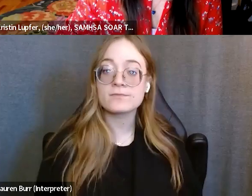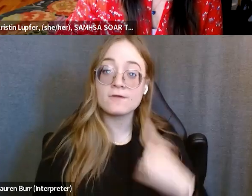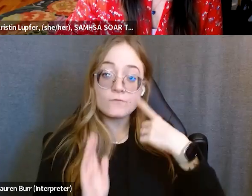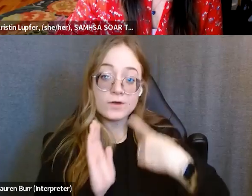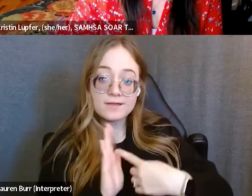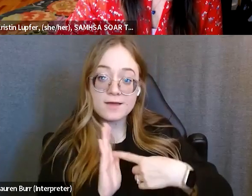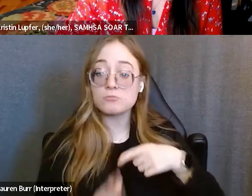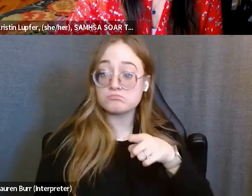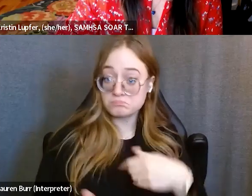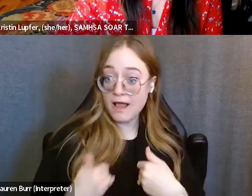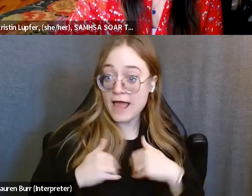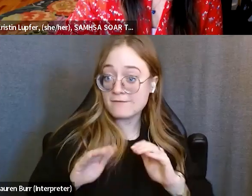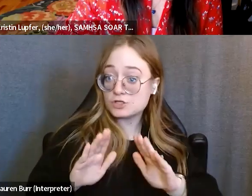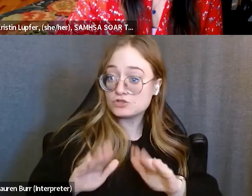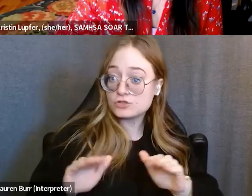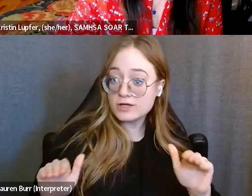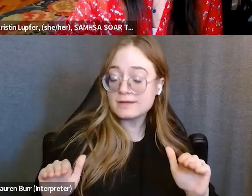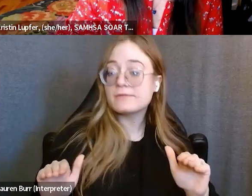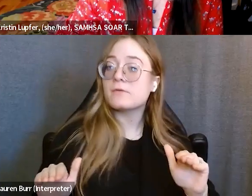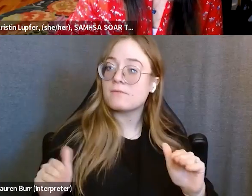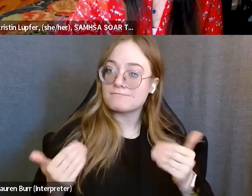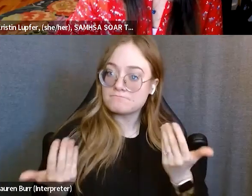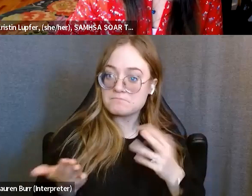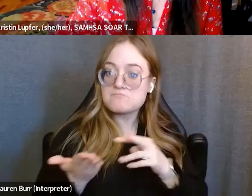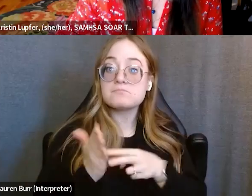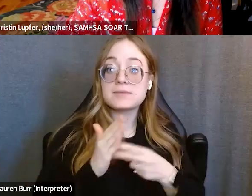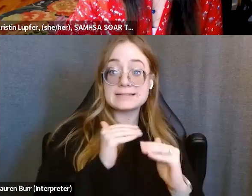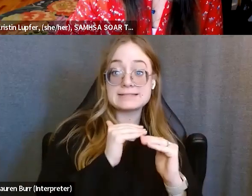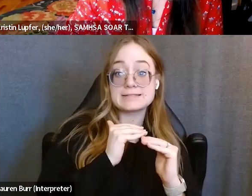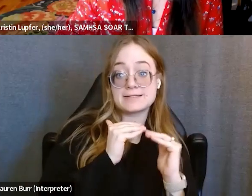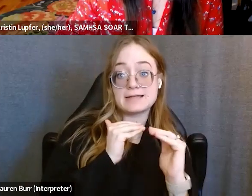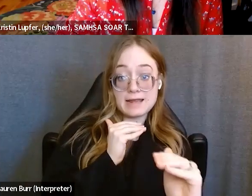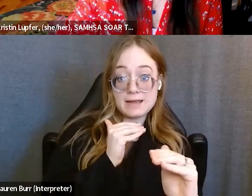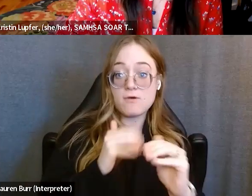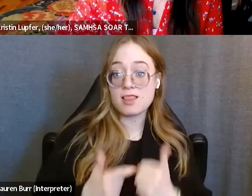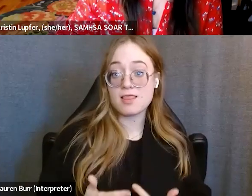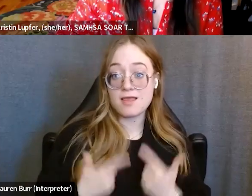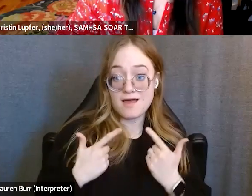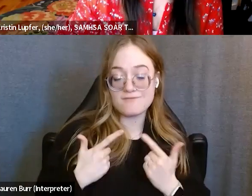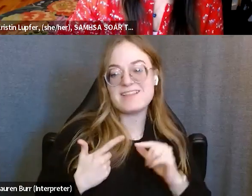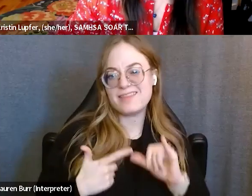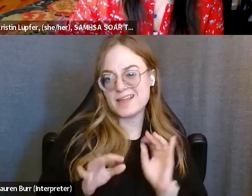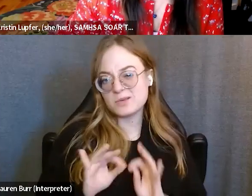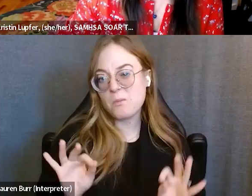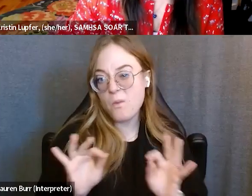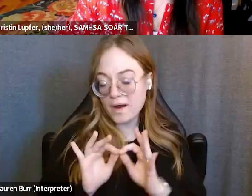and having stability is important, we kind of are like, "Hey, you know,